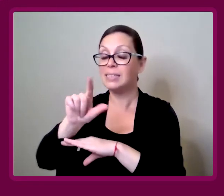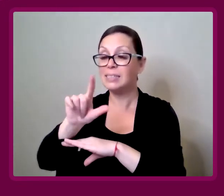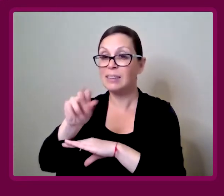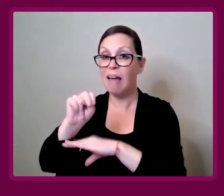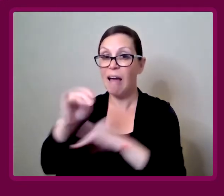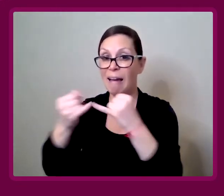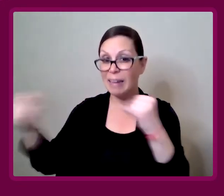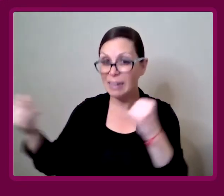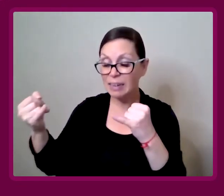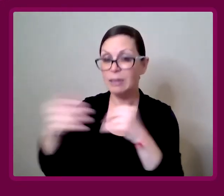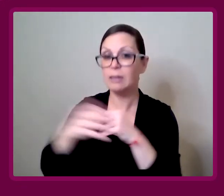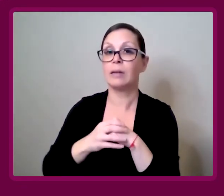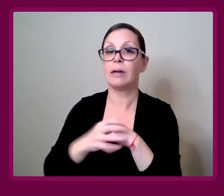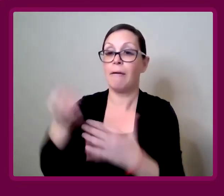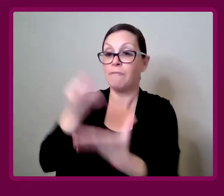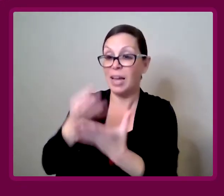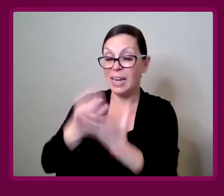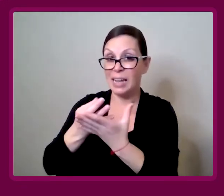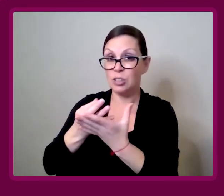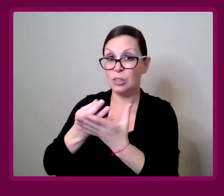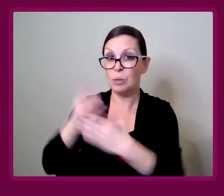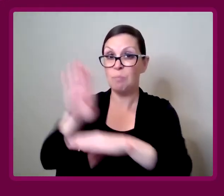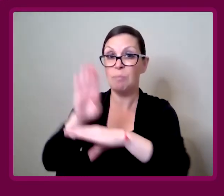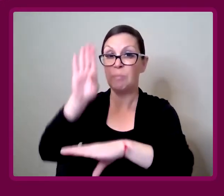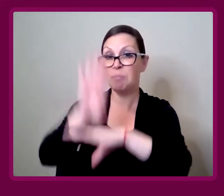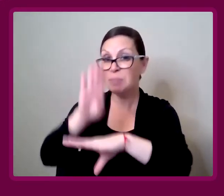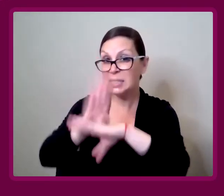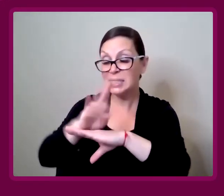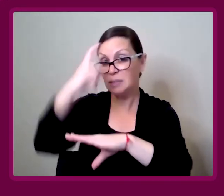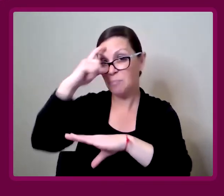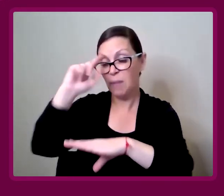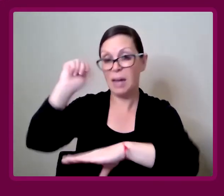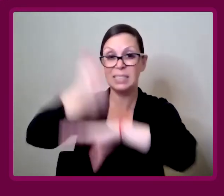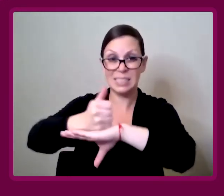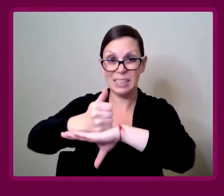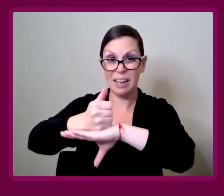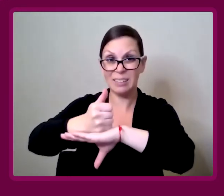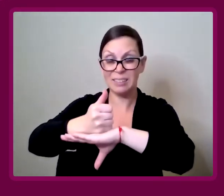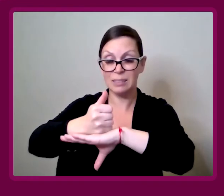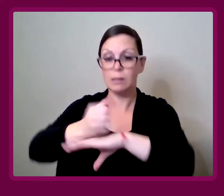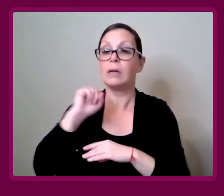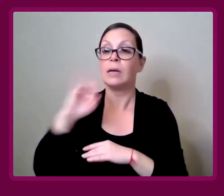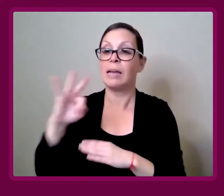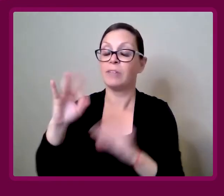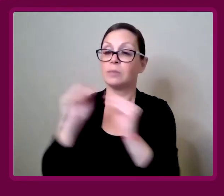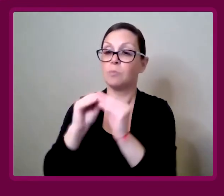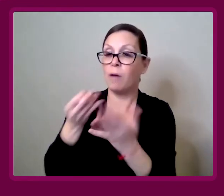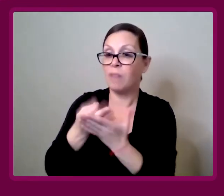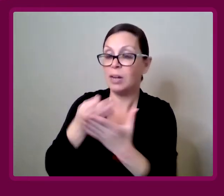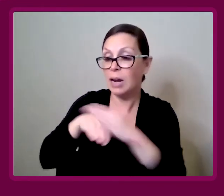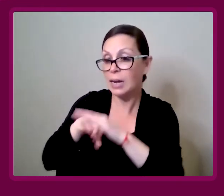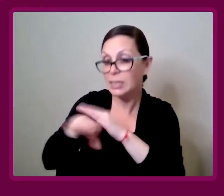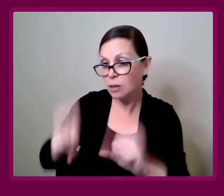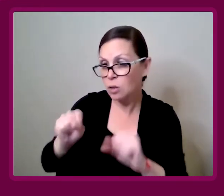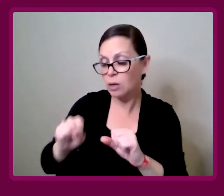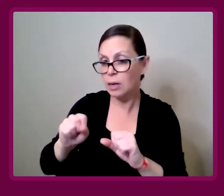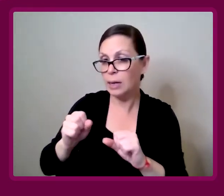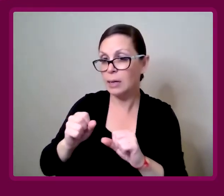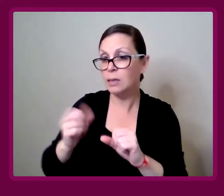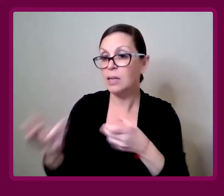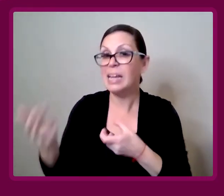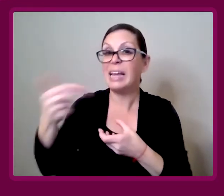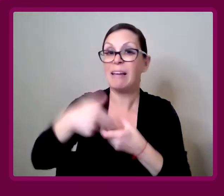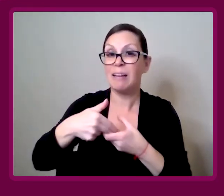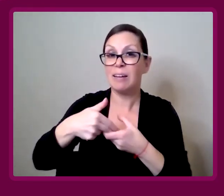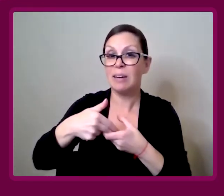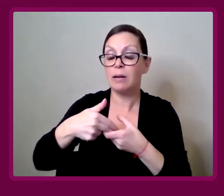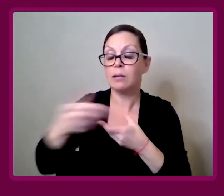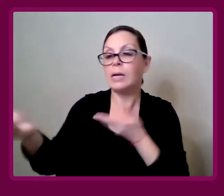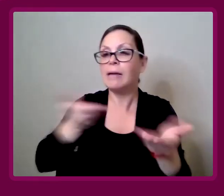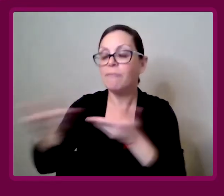mindset, having things more accessible actually brings a wider range of people into your company,